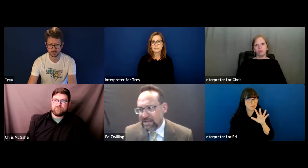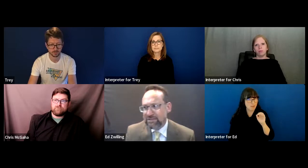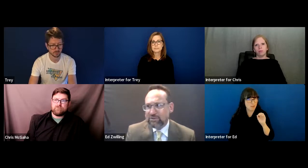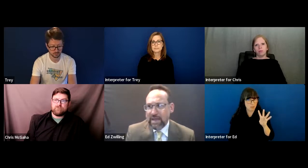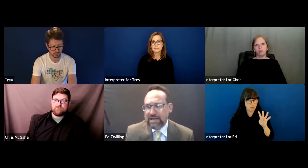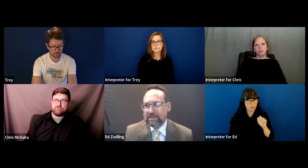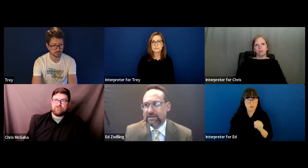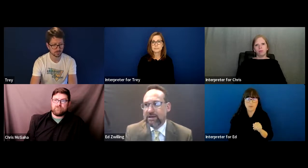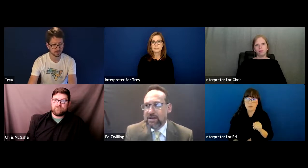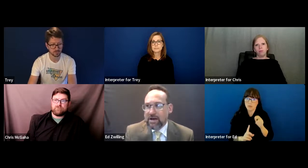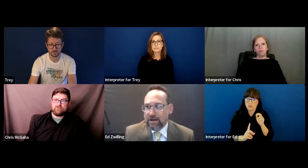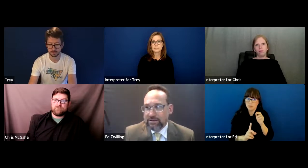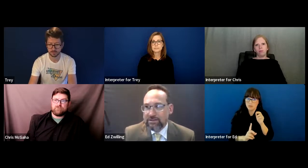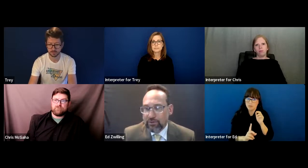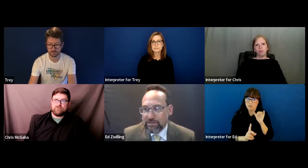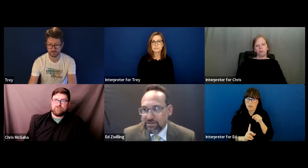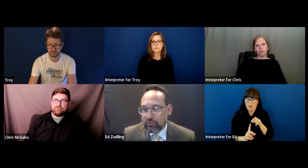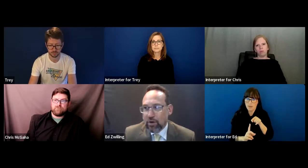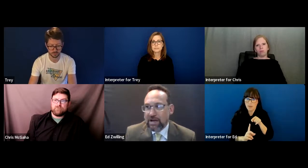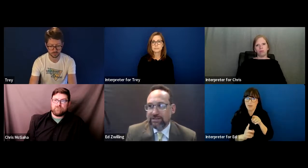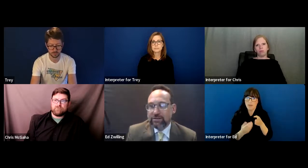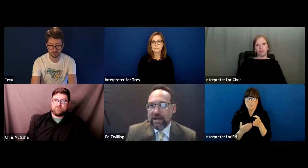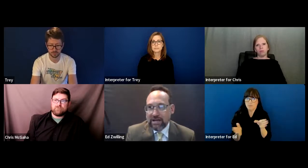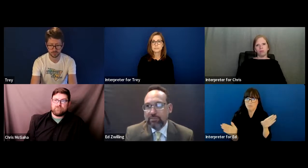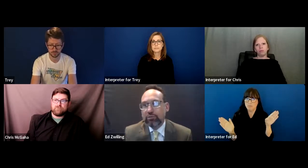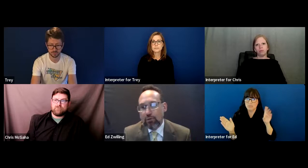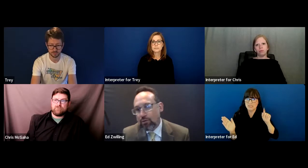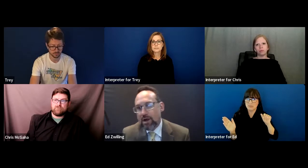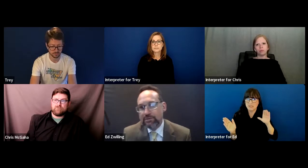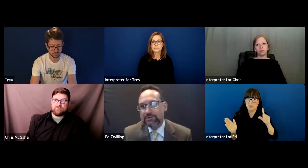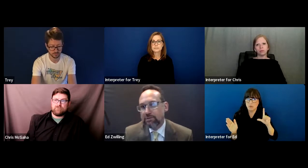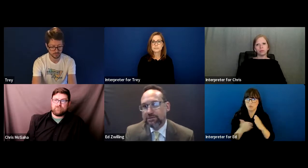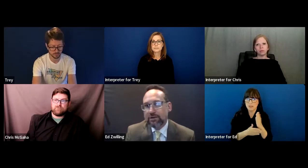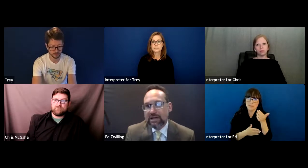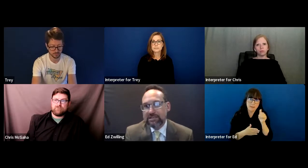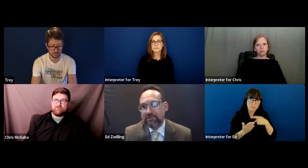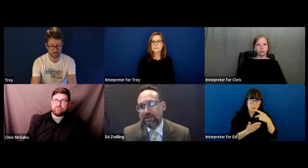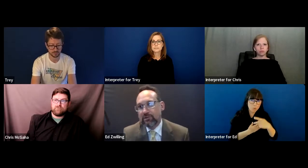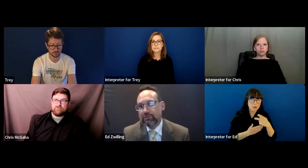And it expanded Disability Civil Rights to any program, service or activity that was